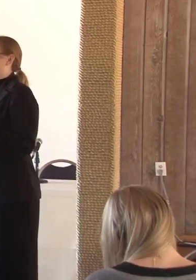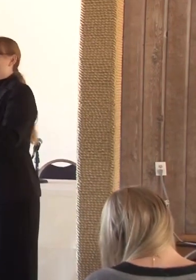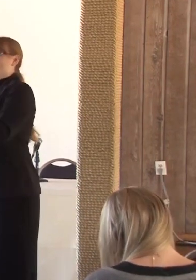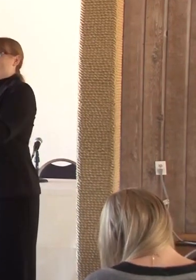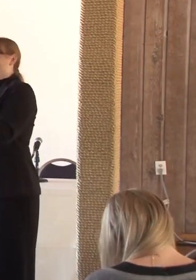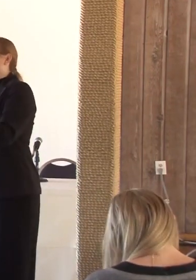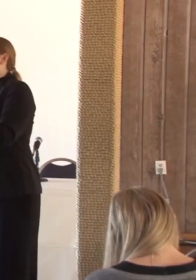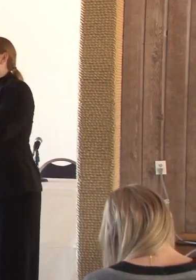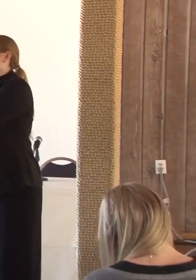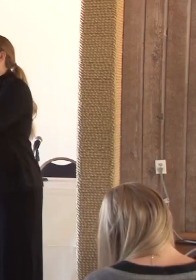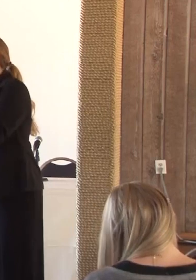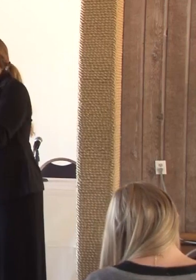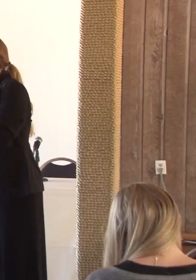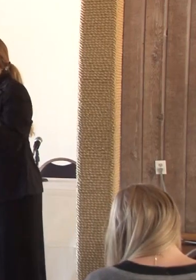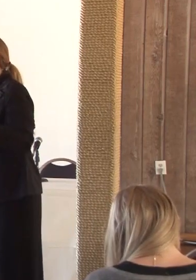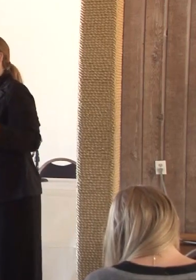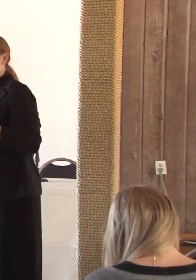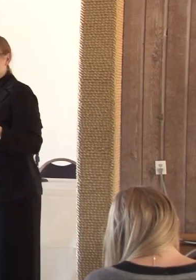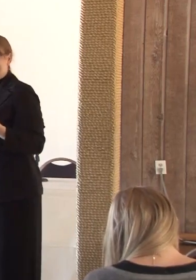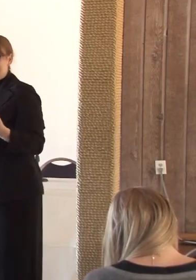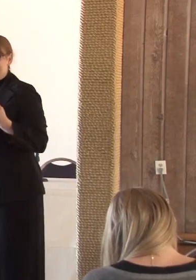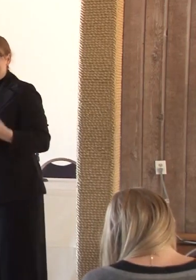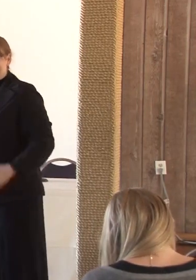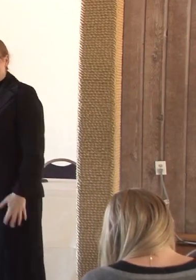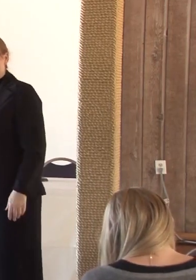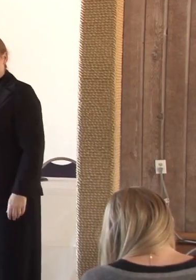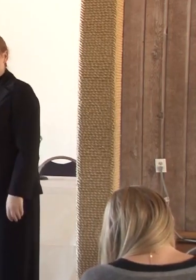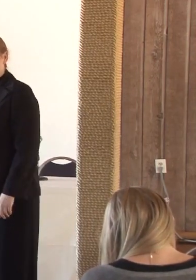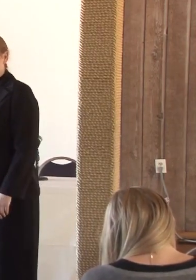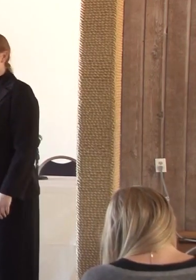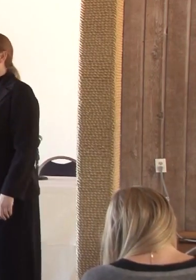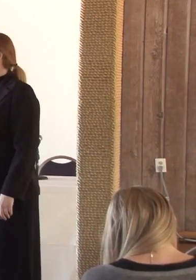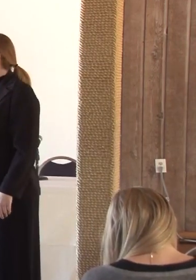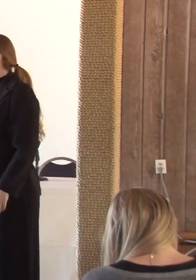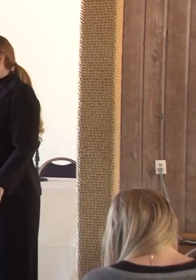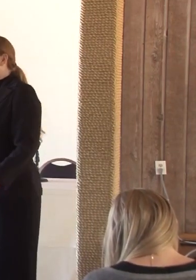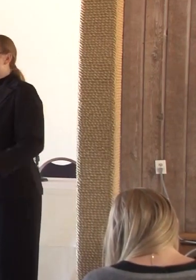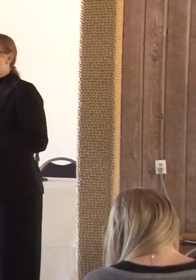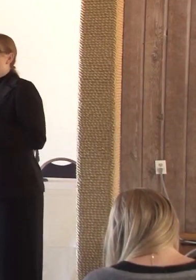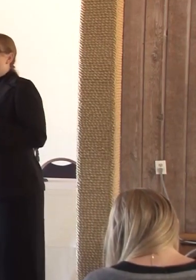need or have questions about. And I think at this point I'm just rambling. So.